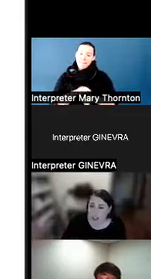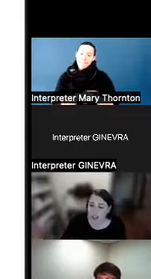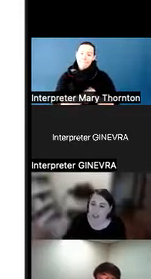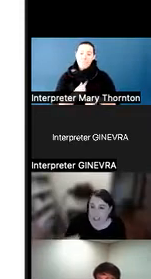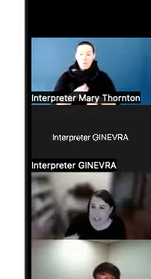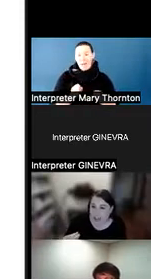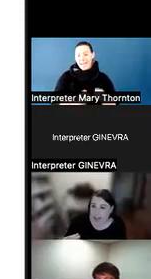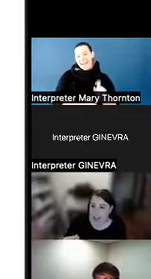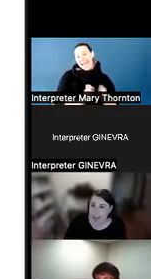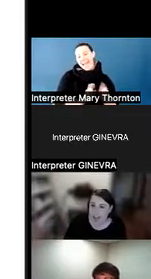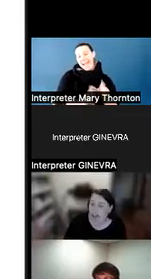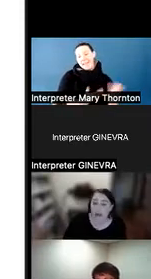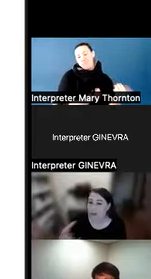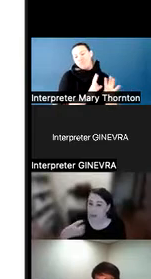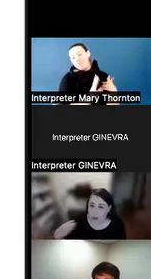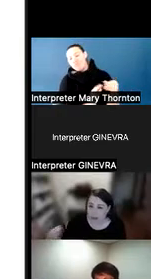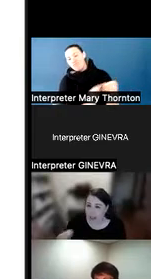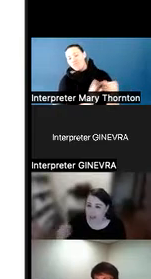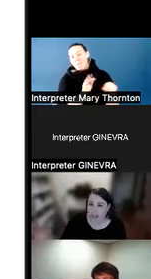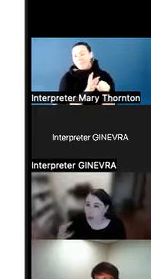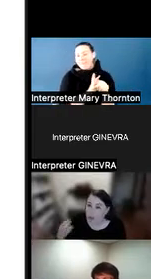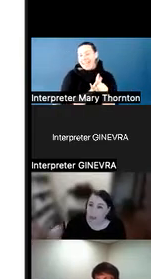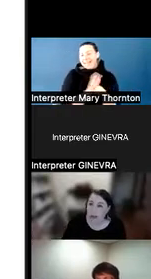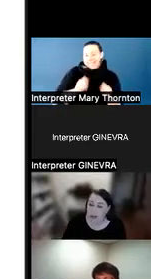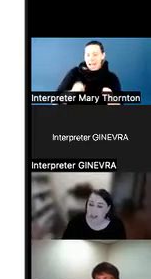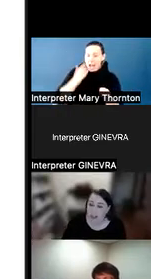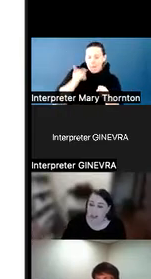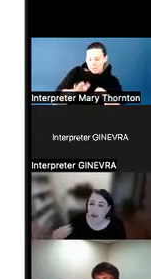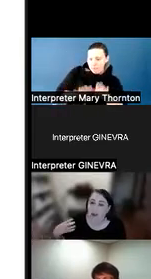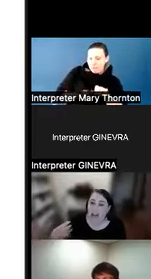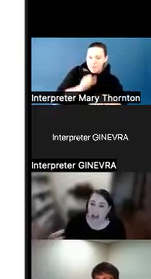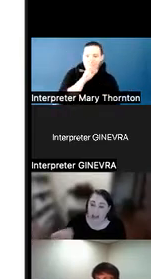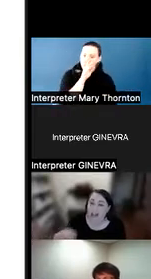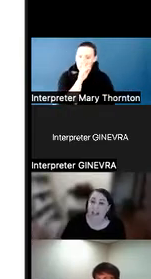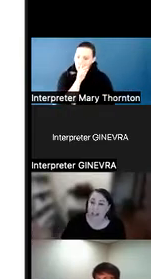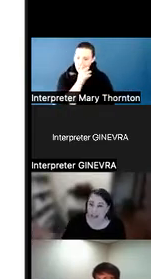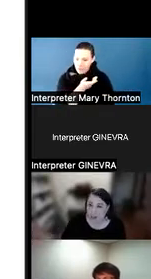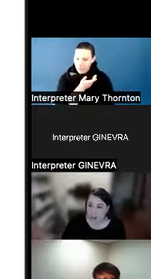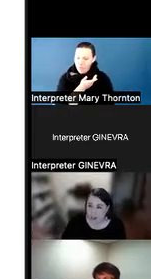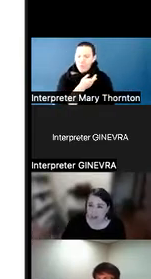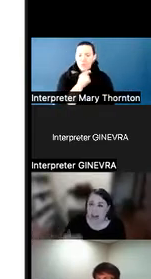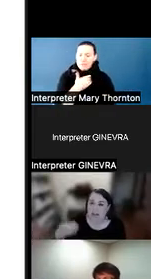and she can have a chance to tell me about things without that additional burden of having